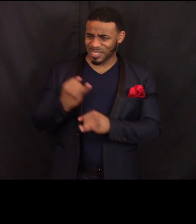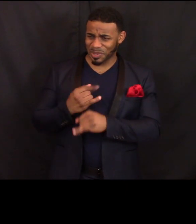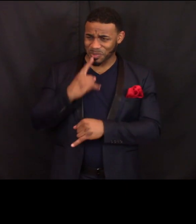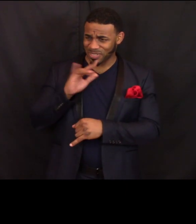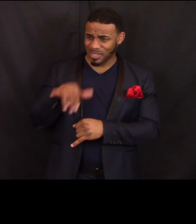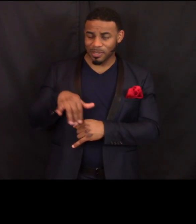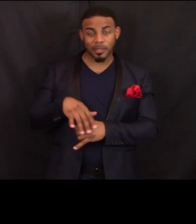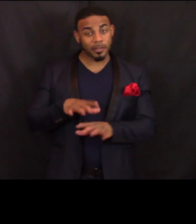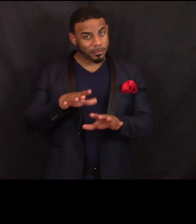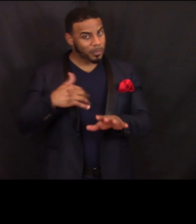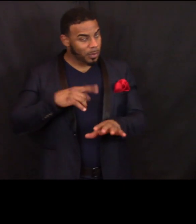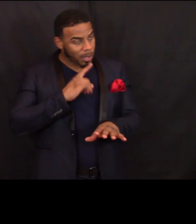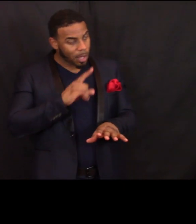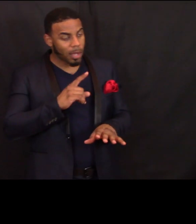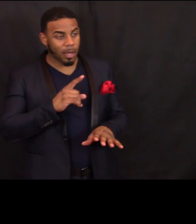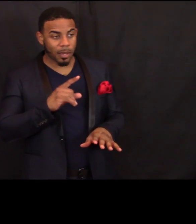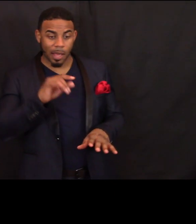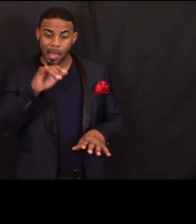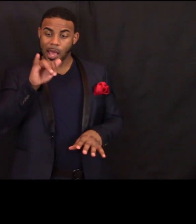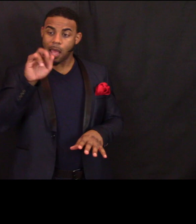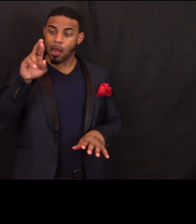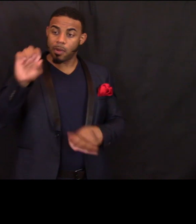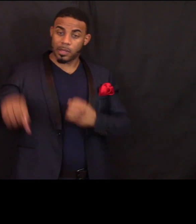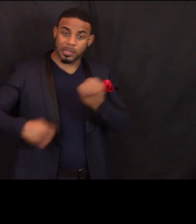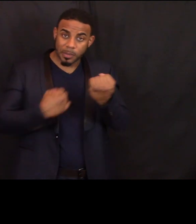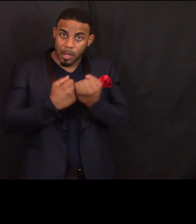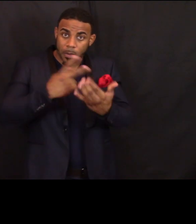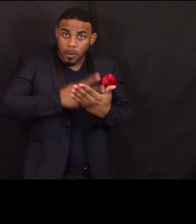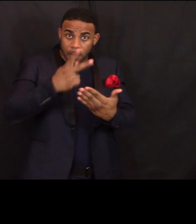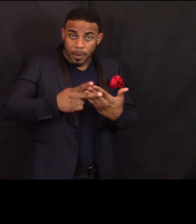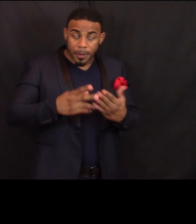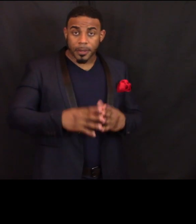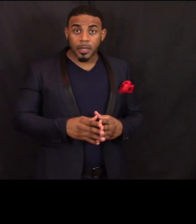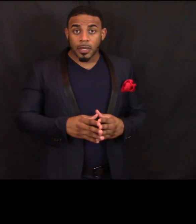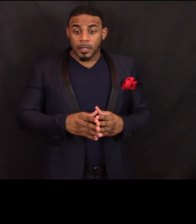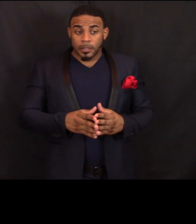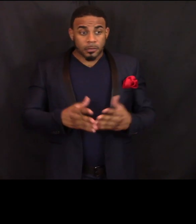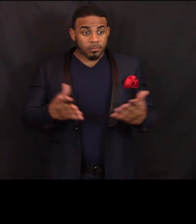Well, we are a IRS sponsored program